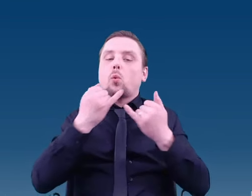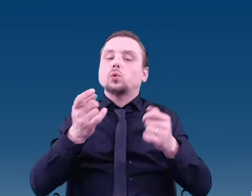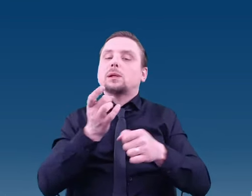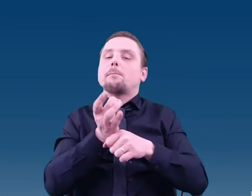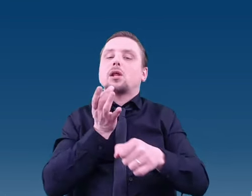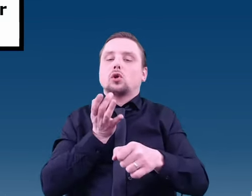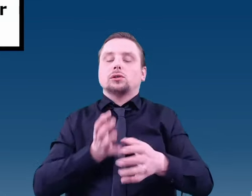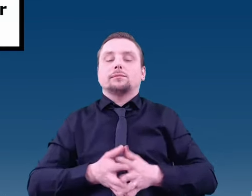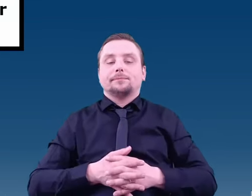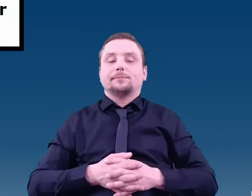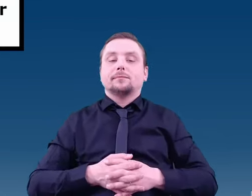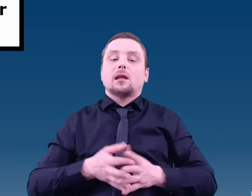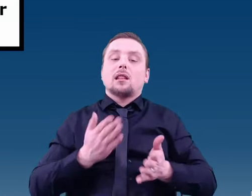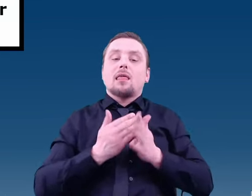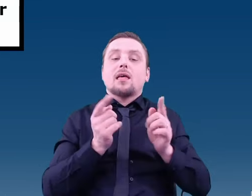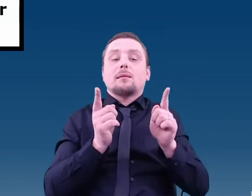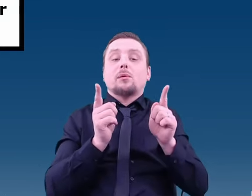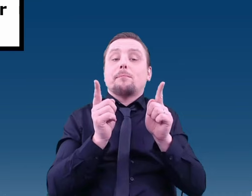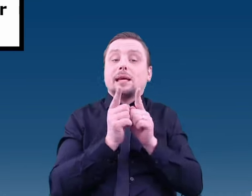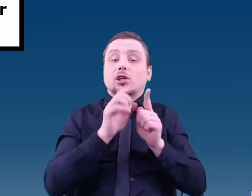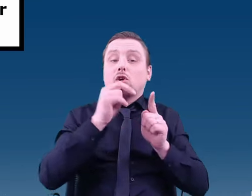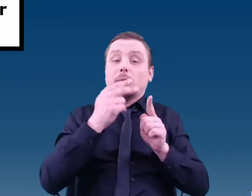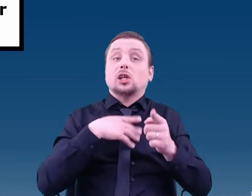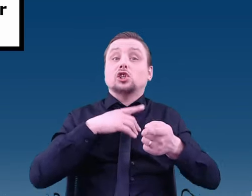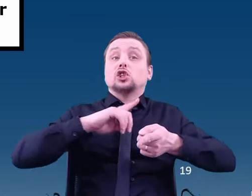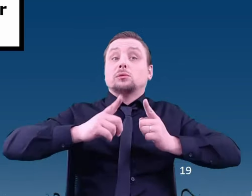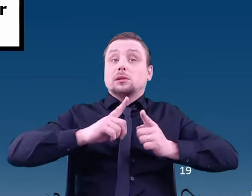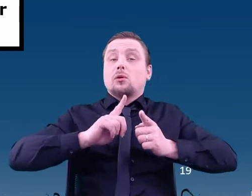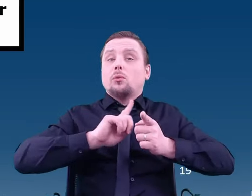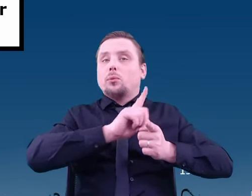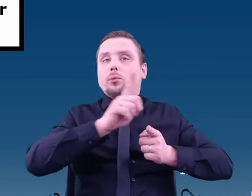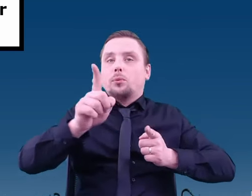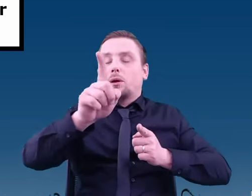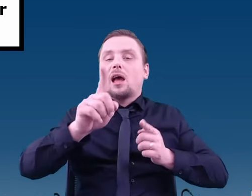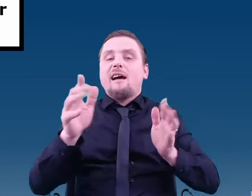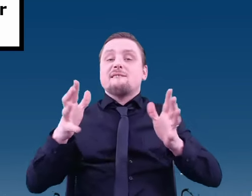Therefore, smaller ions will move faster and bigger – slower.